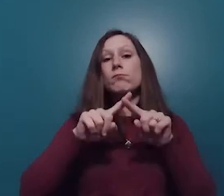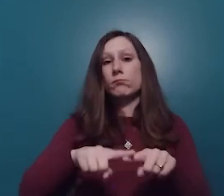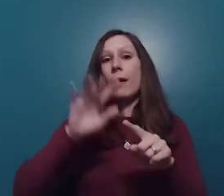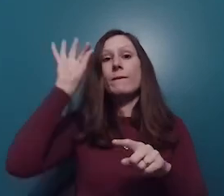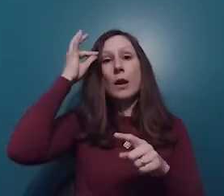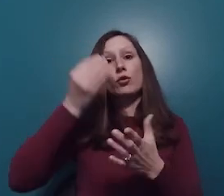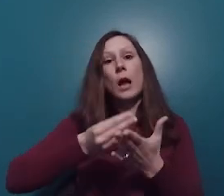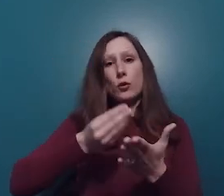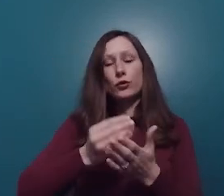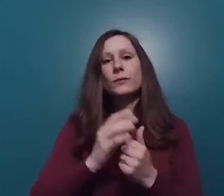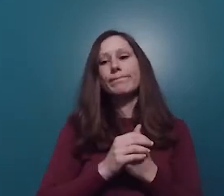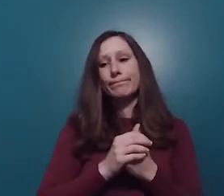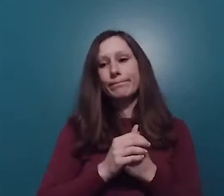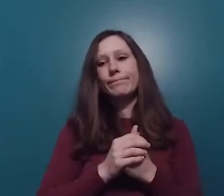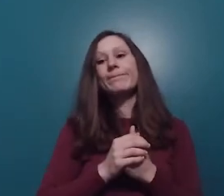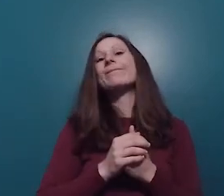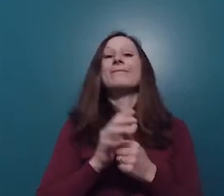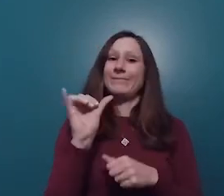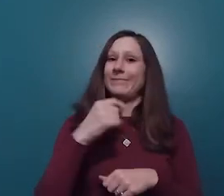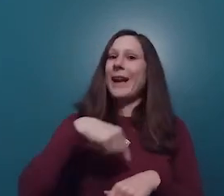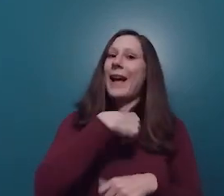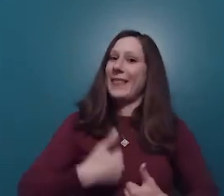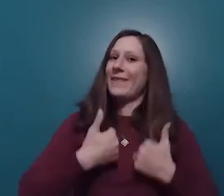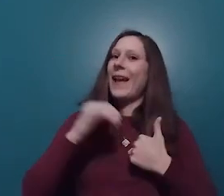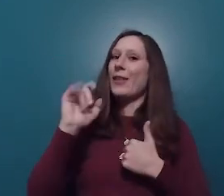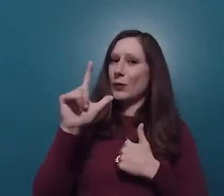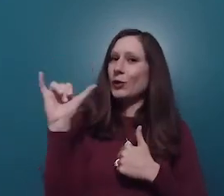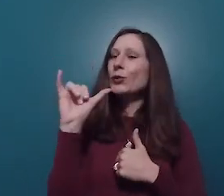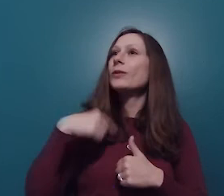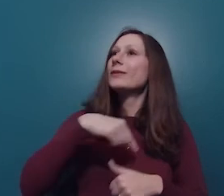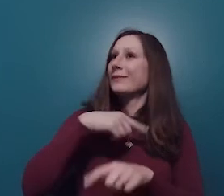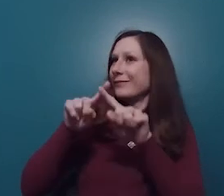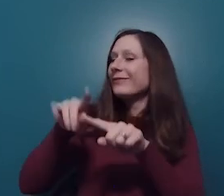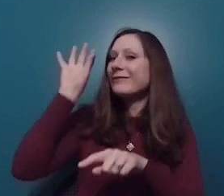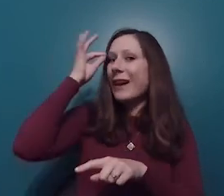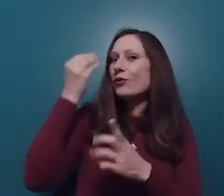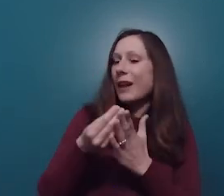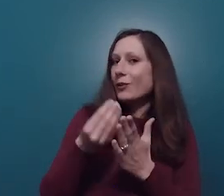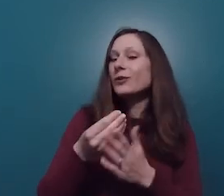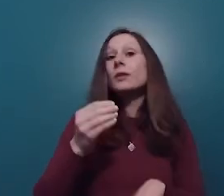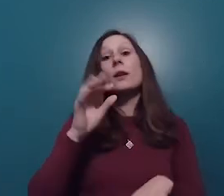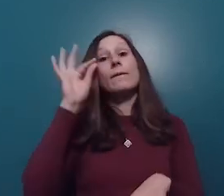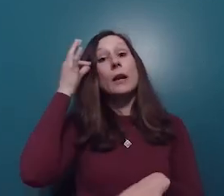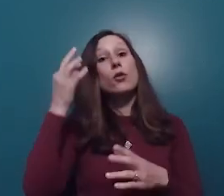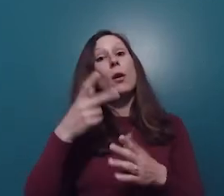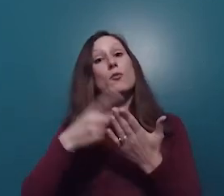Missourians rely on federal dollars, as do those of us that live over in Illinois. We all rely on those federal dollars.